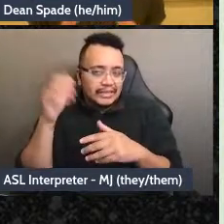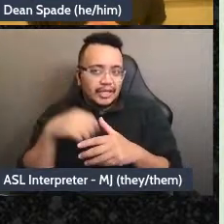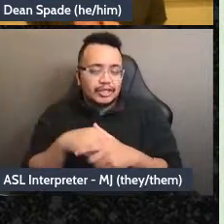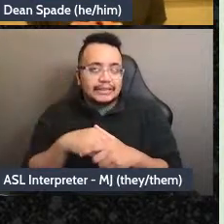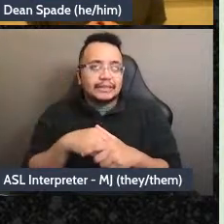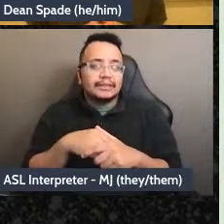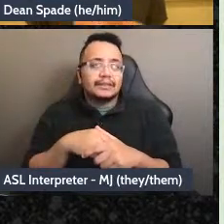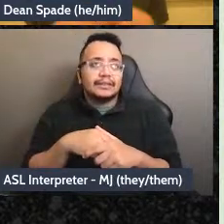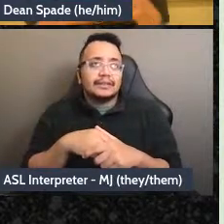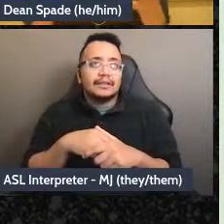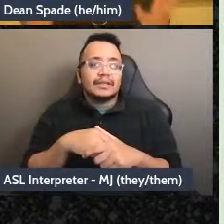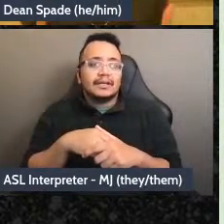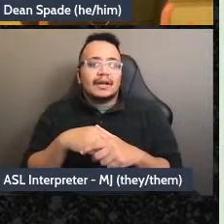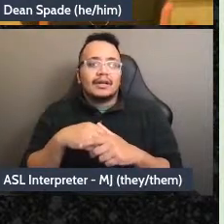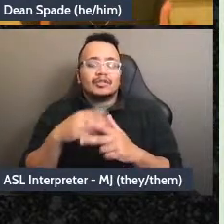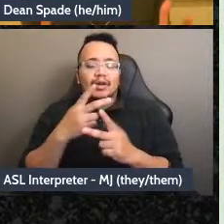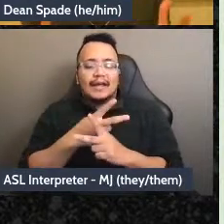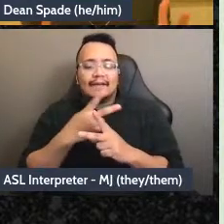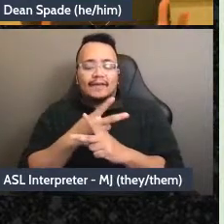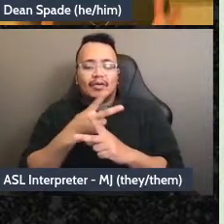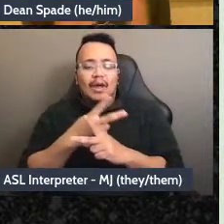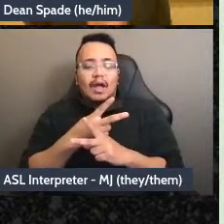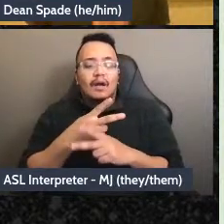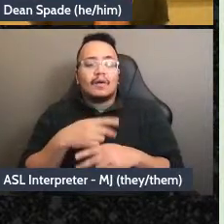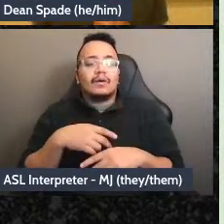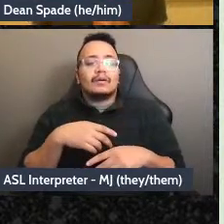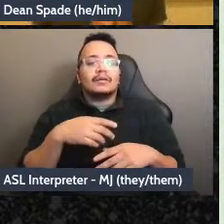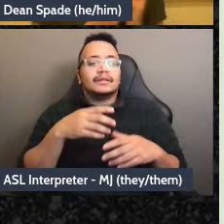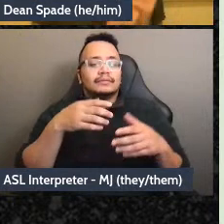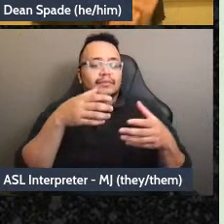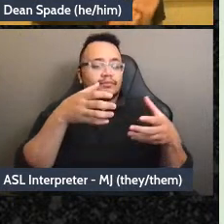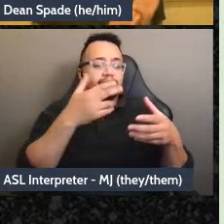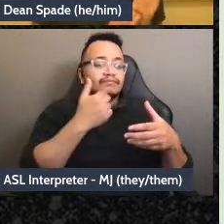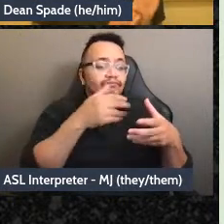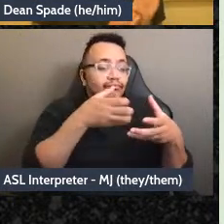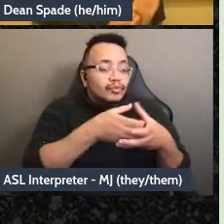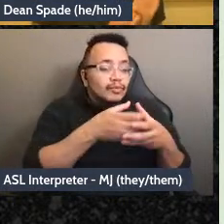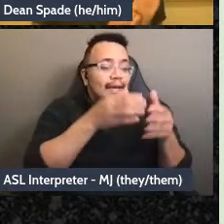when something has to go in front of everybody, or when it can just go and be implemented by a team